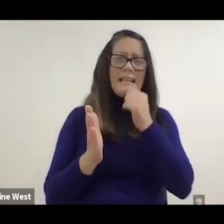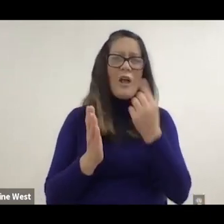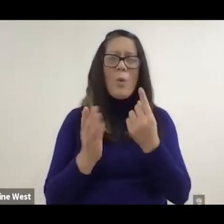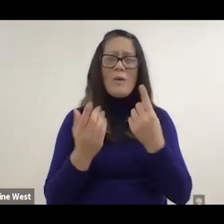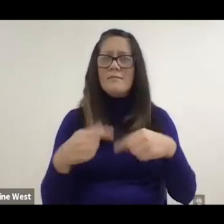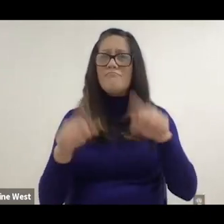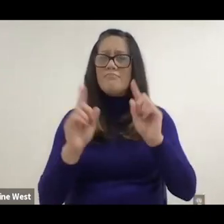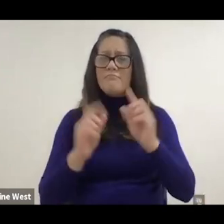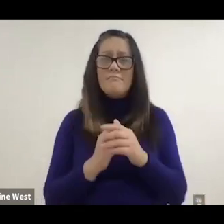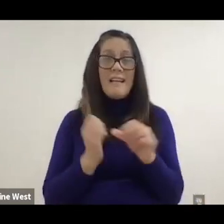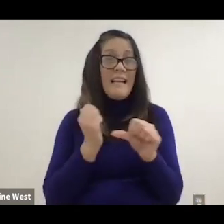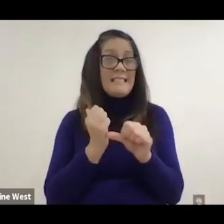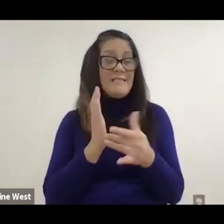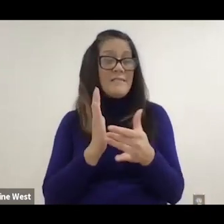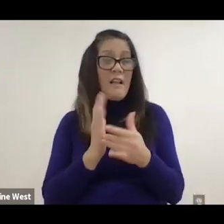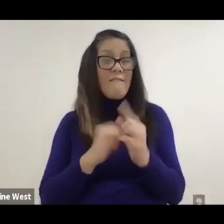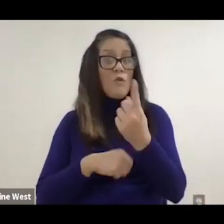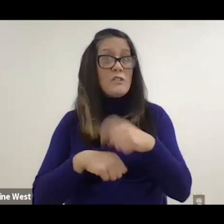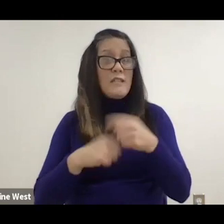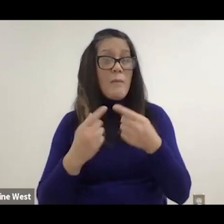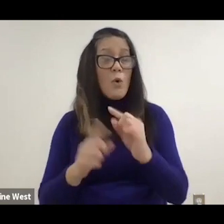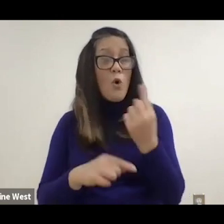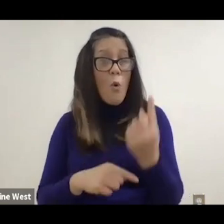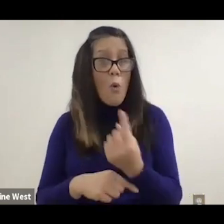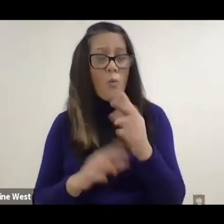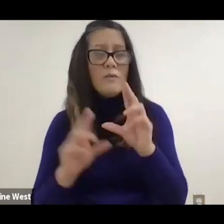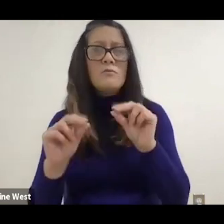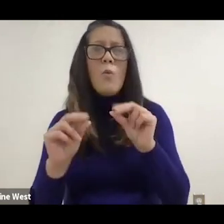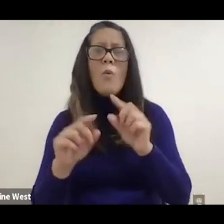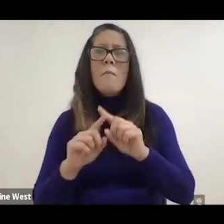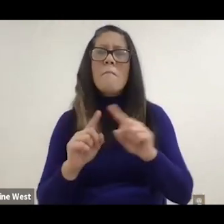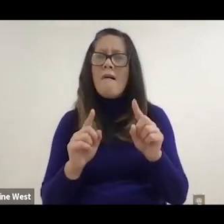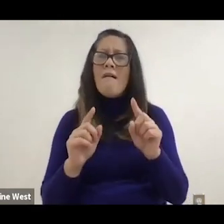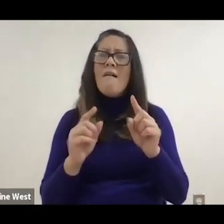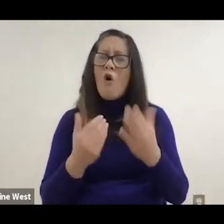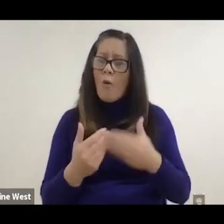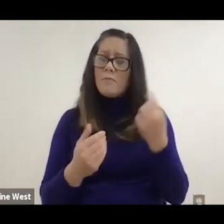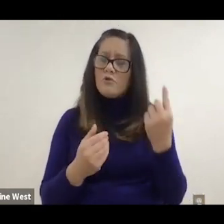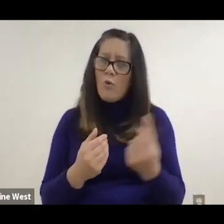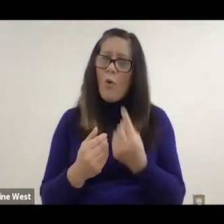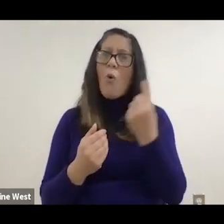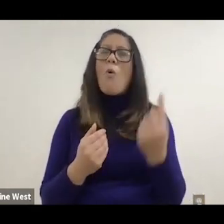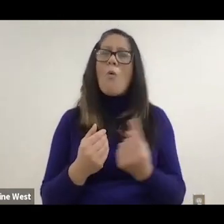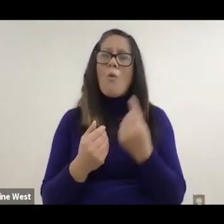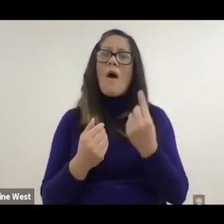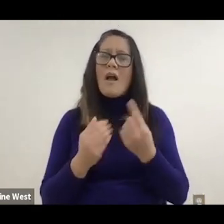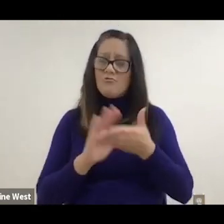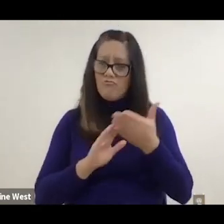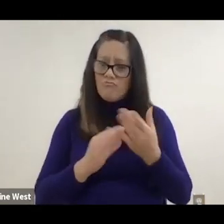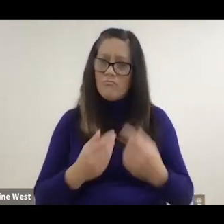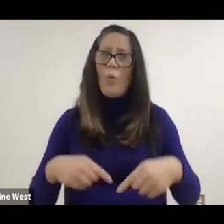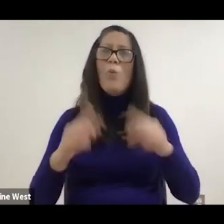surgeries not necessarily always work. Assistive technology might not always work the first time, but assistive technology almost always works eventually,